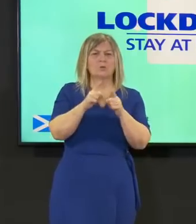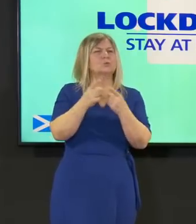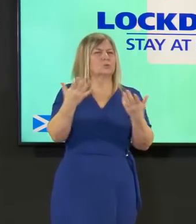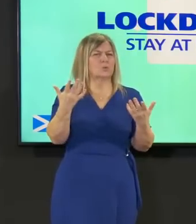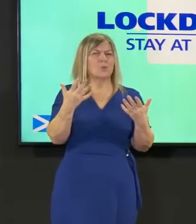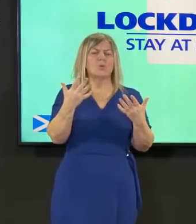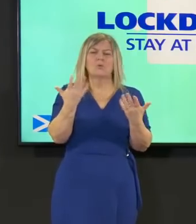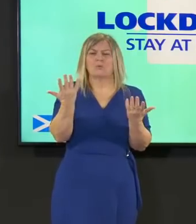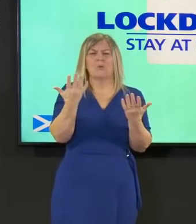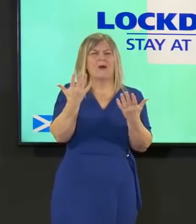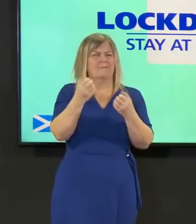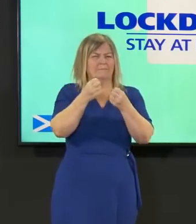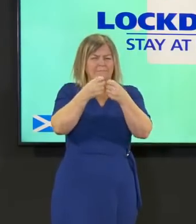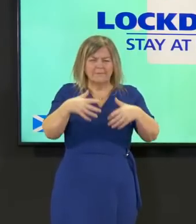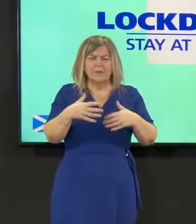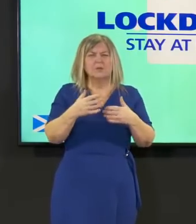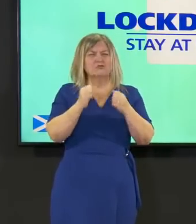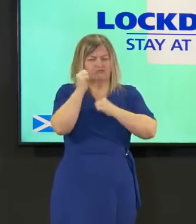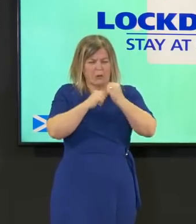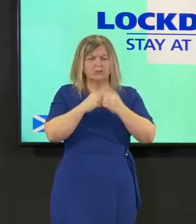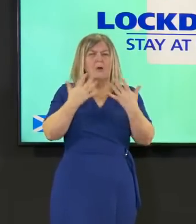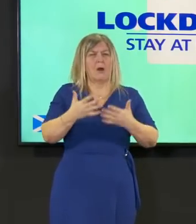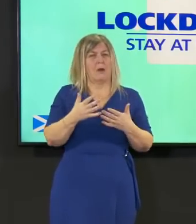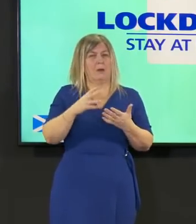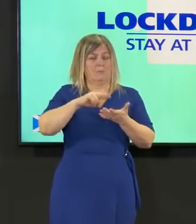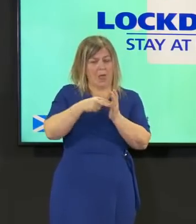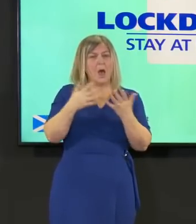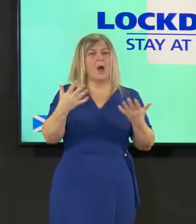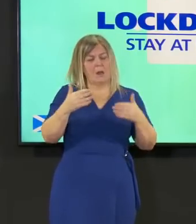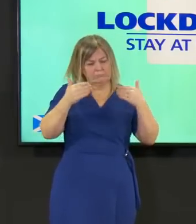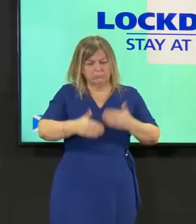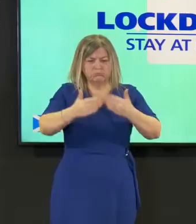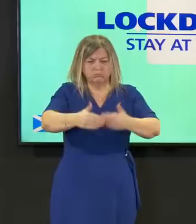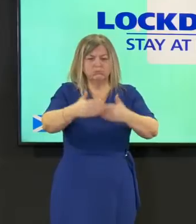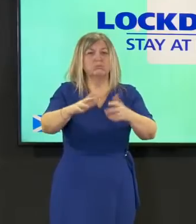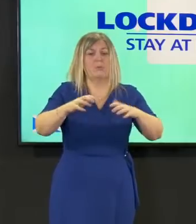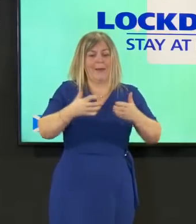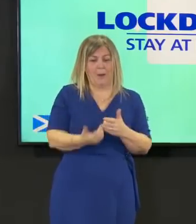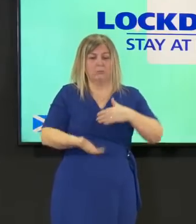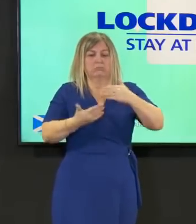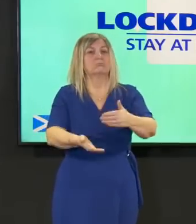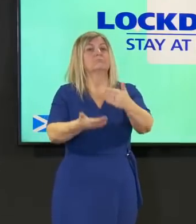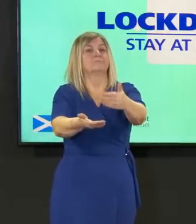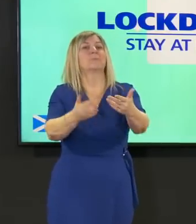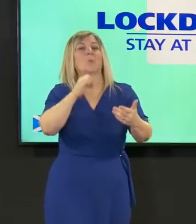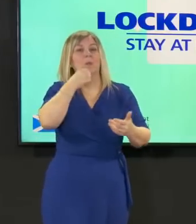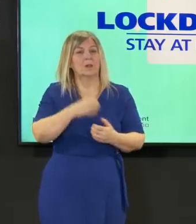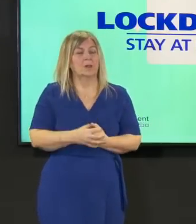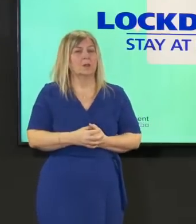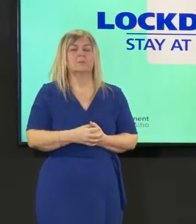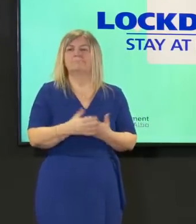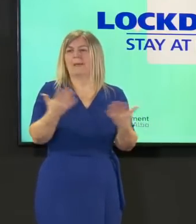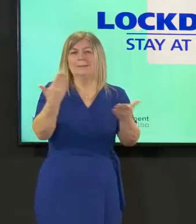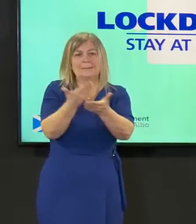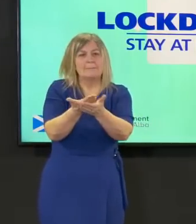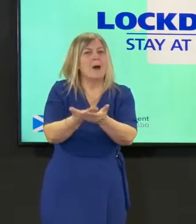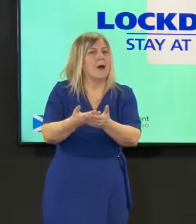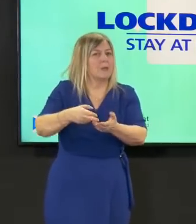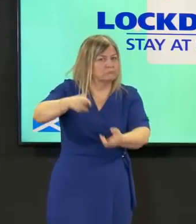is of real reassurance to us about any demand that may exist in the future any increase in demand